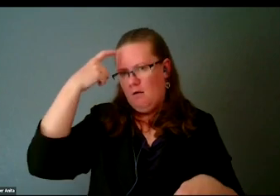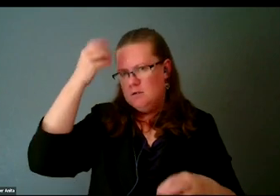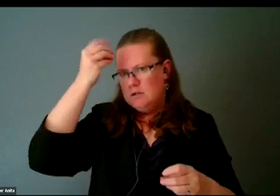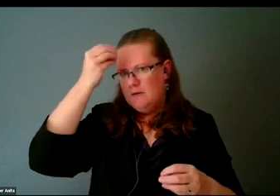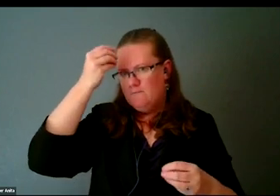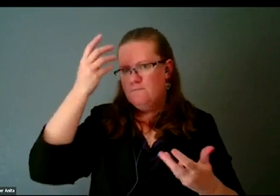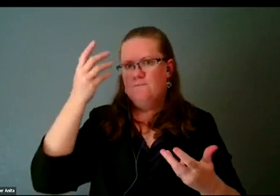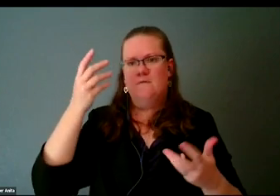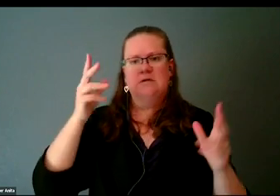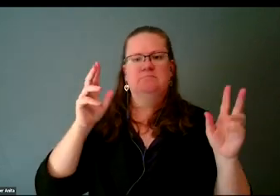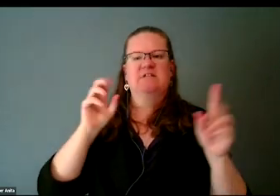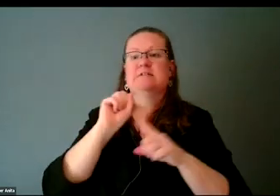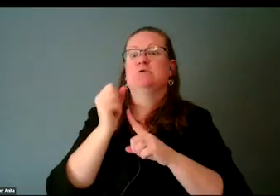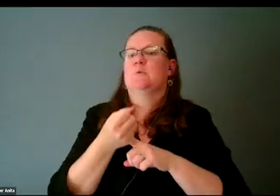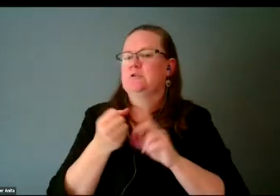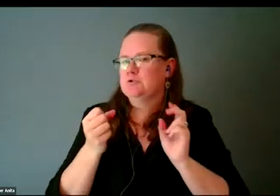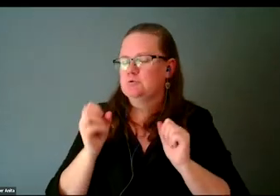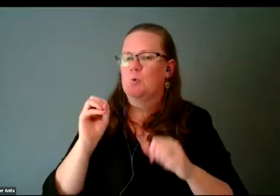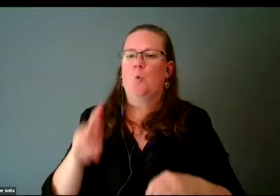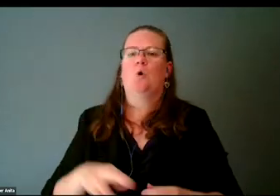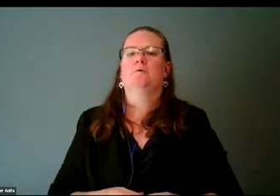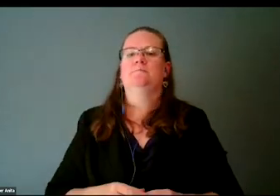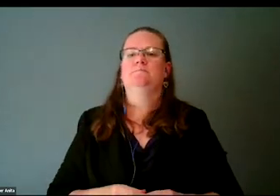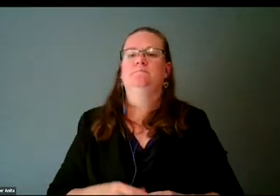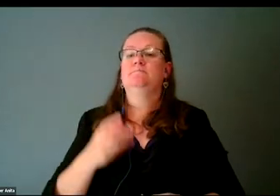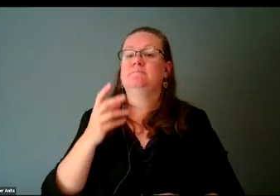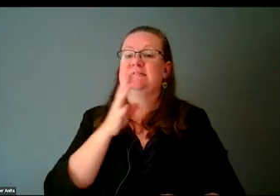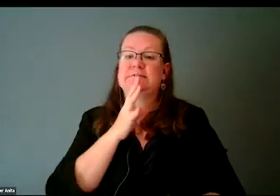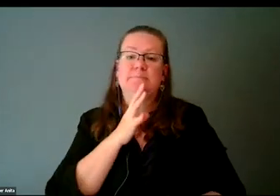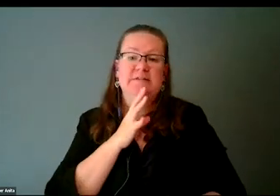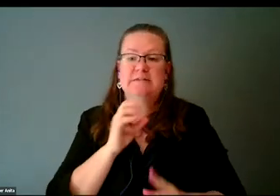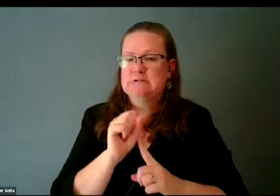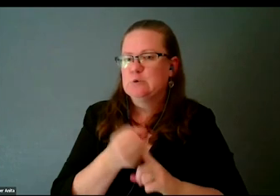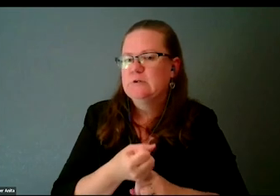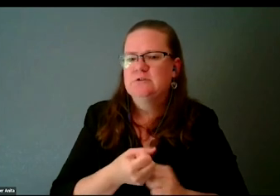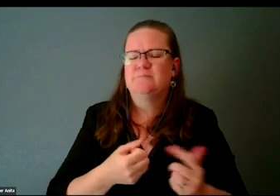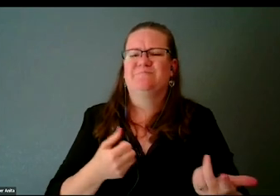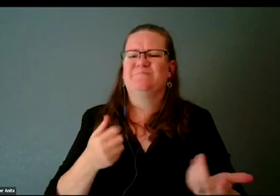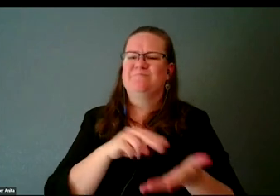or if you have a speaking situation, something with your motor.